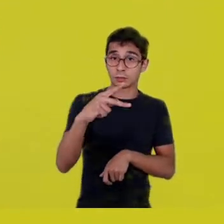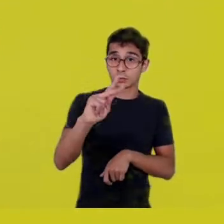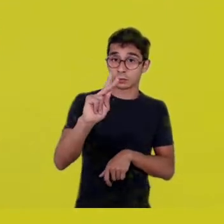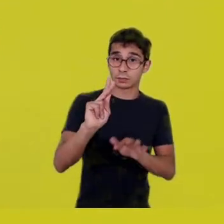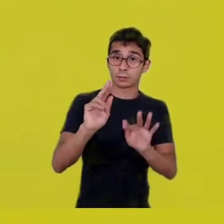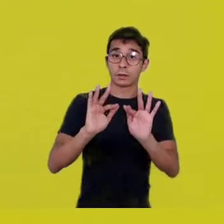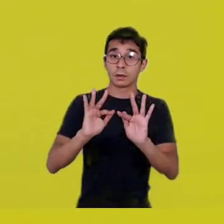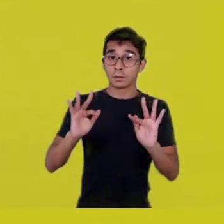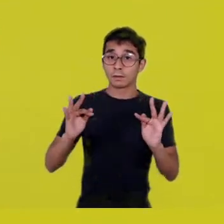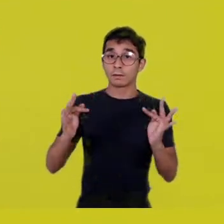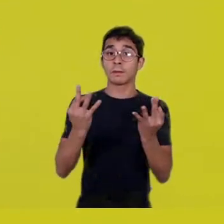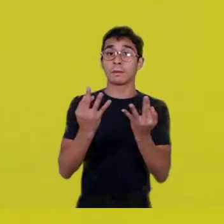the place you come from,